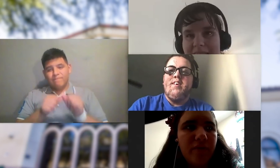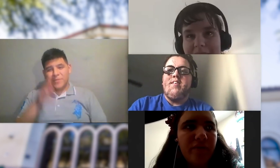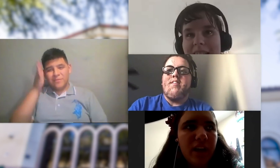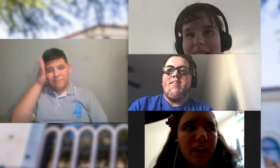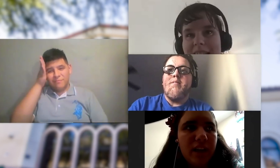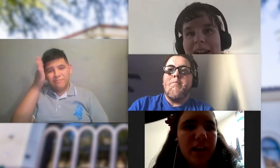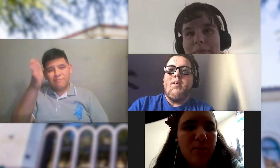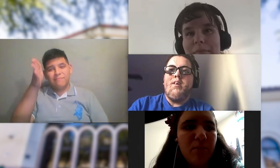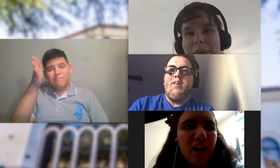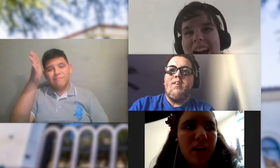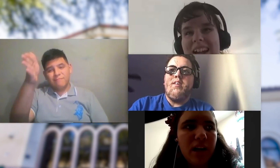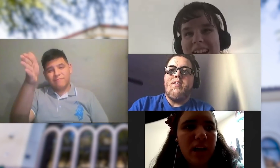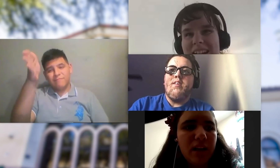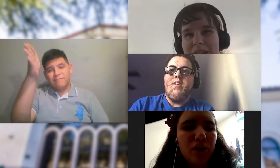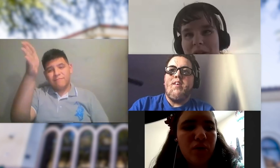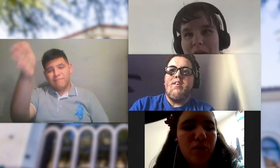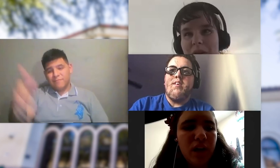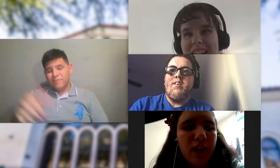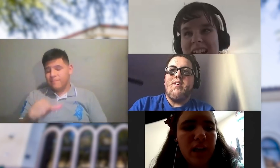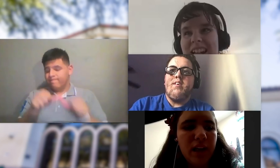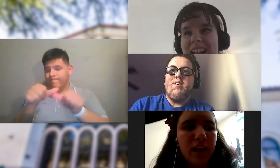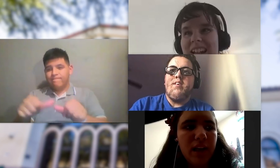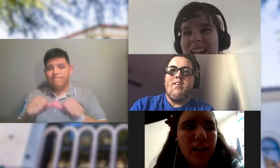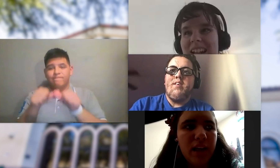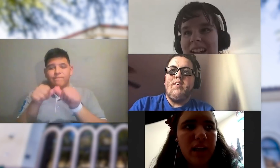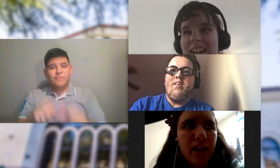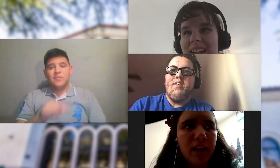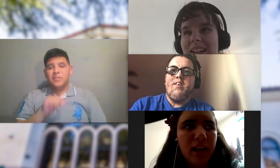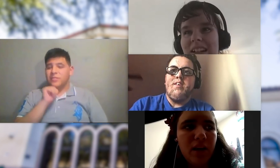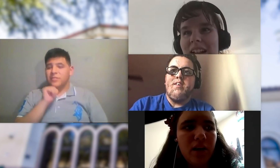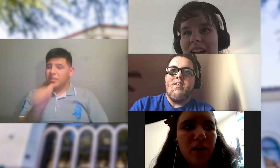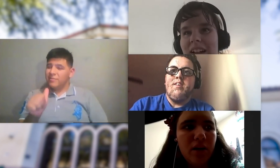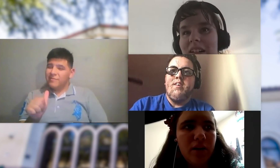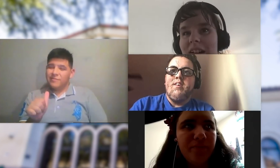SOMEBODY TO LEAN ON